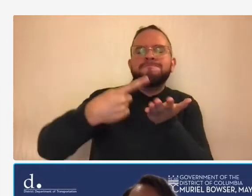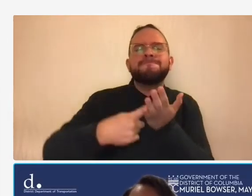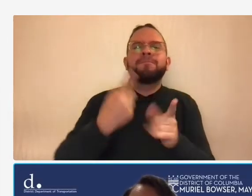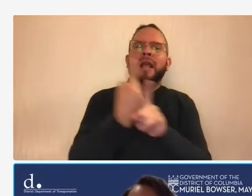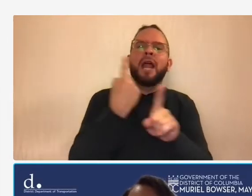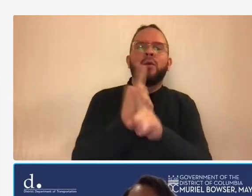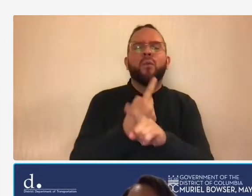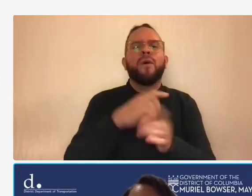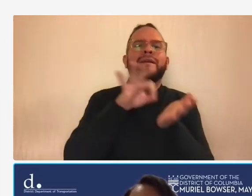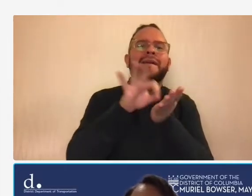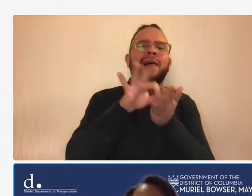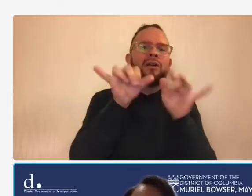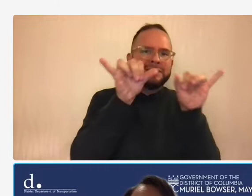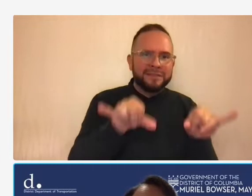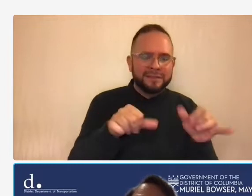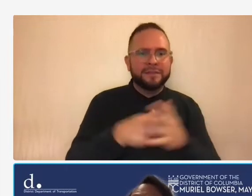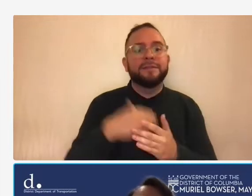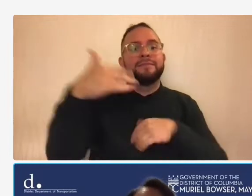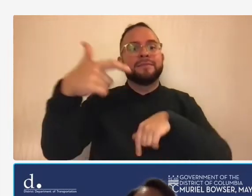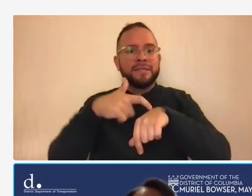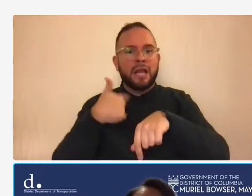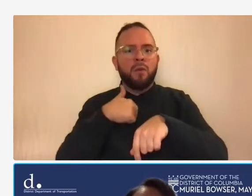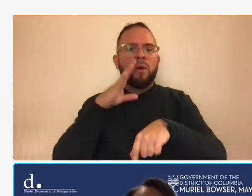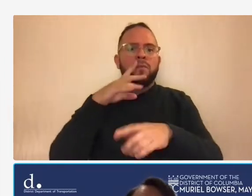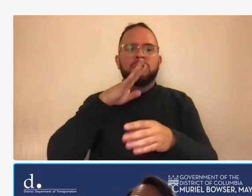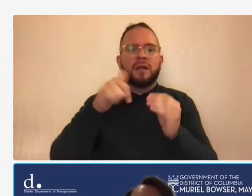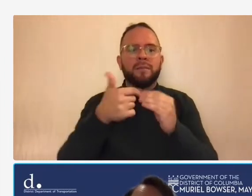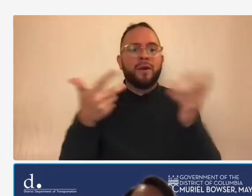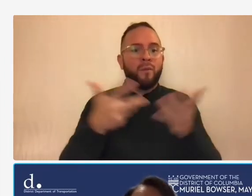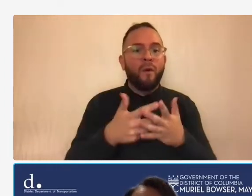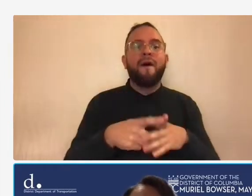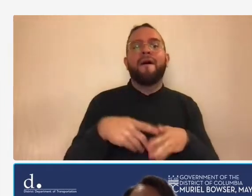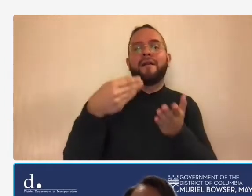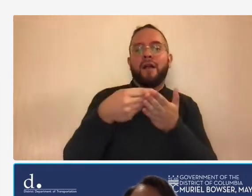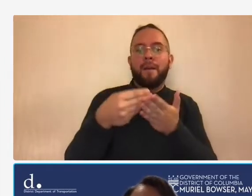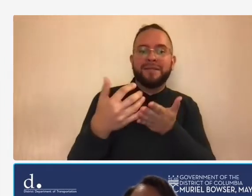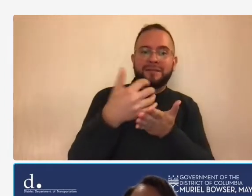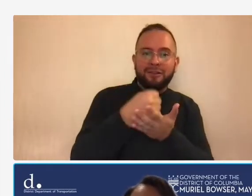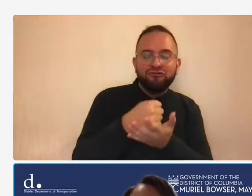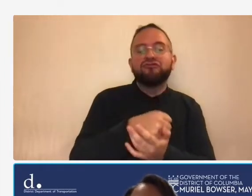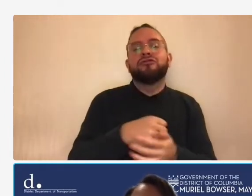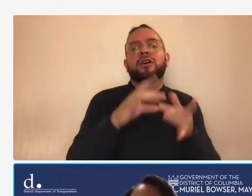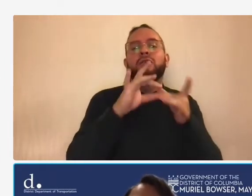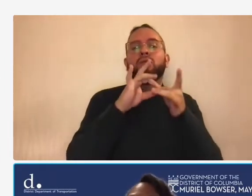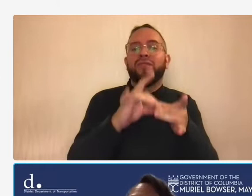16 we will discuss the executive compensation related party transactions and indirect cost rate